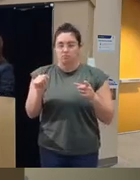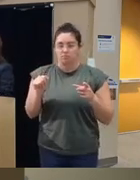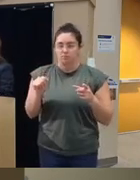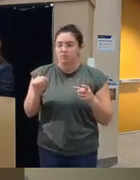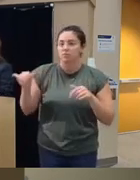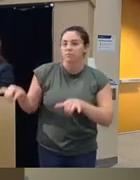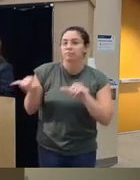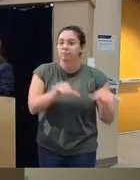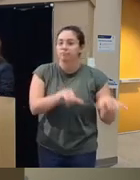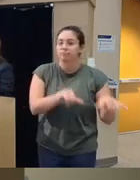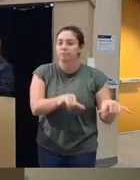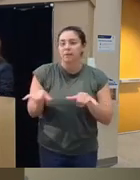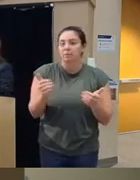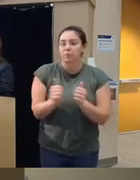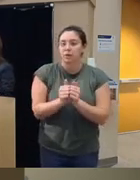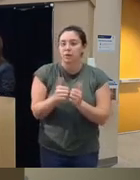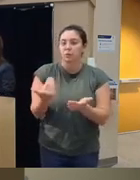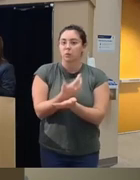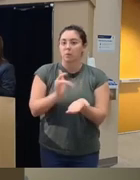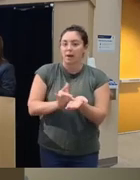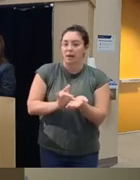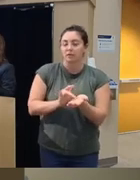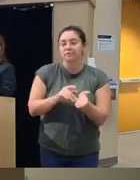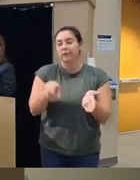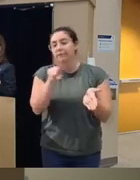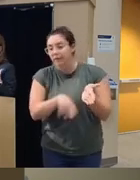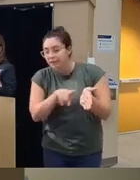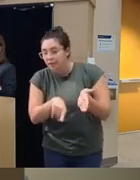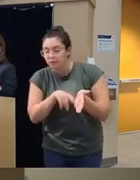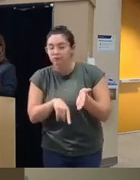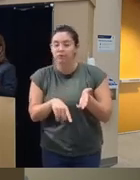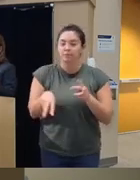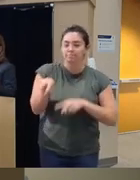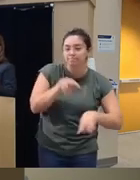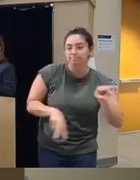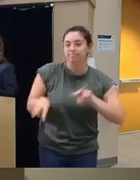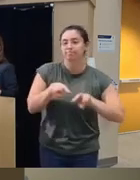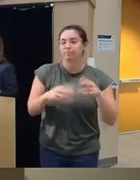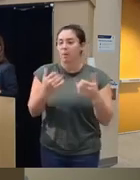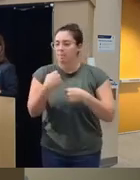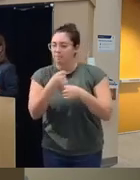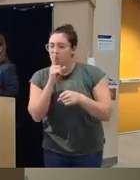medication on the market like it's investigational they want to make sure like patients know like